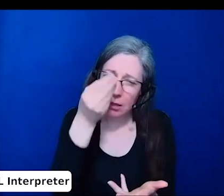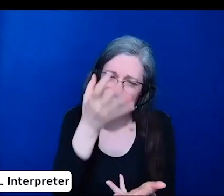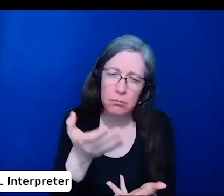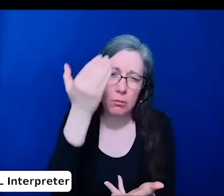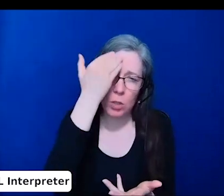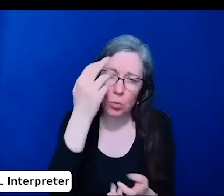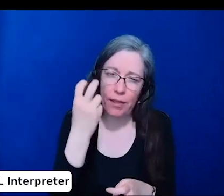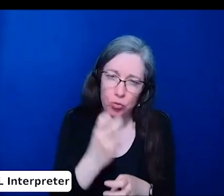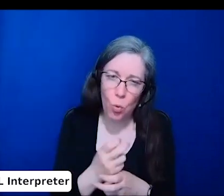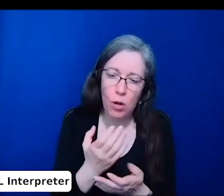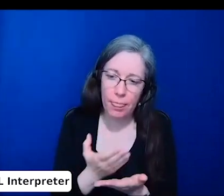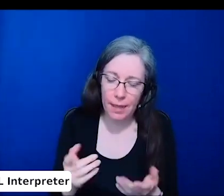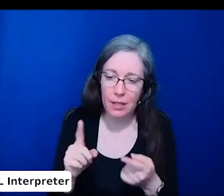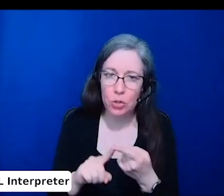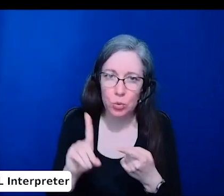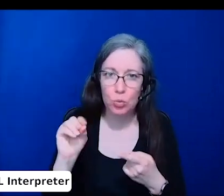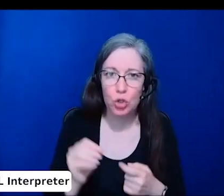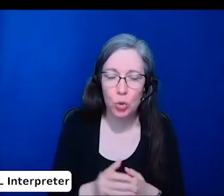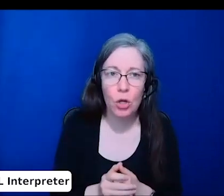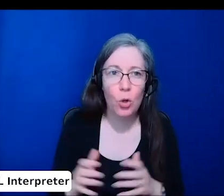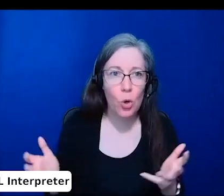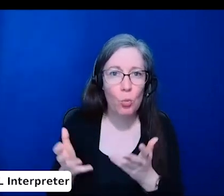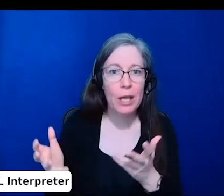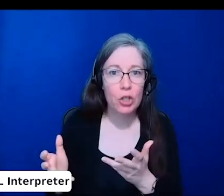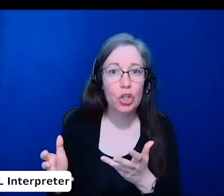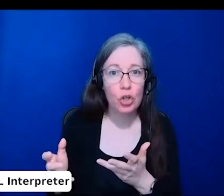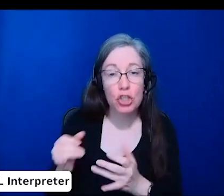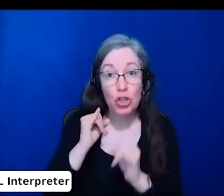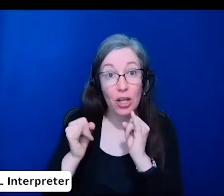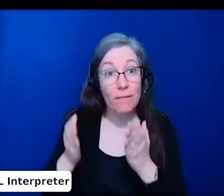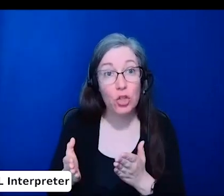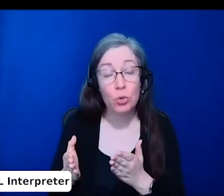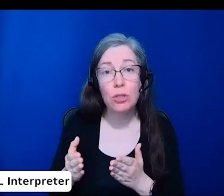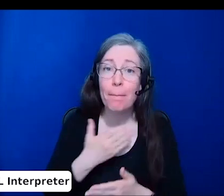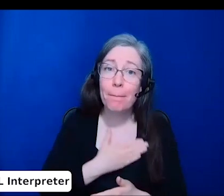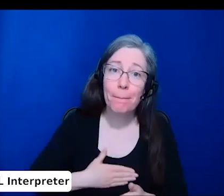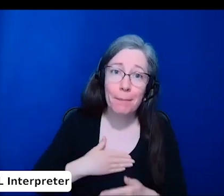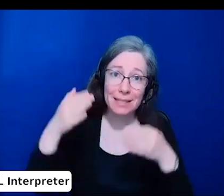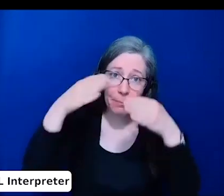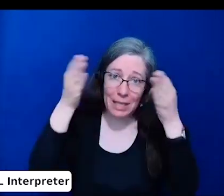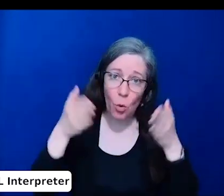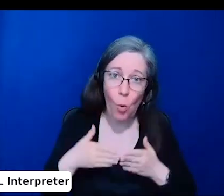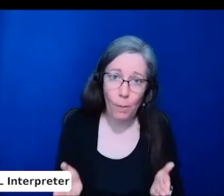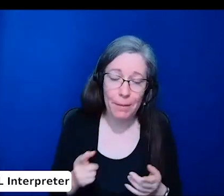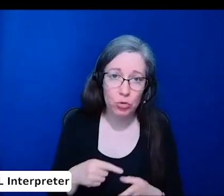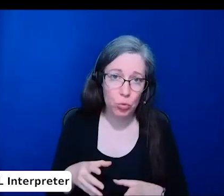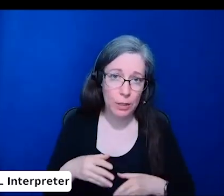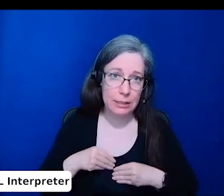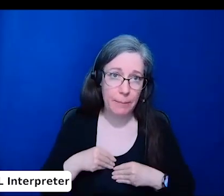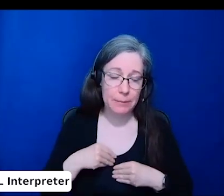to be open to seeking feedback and making changes to the interview process.